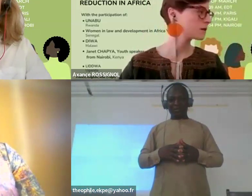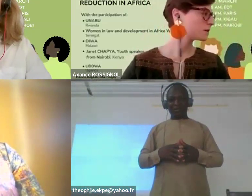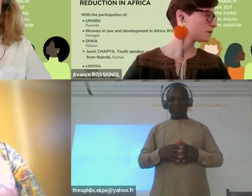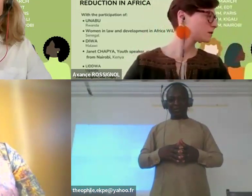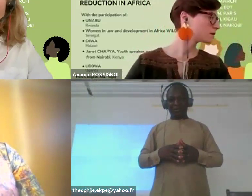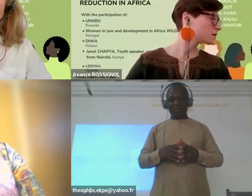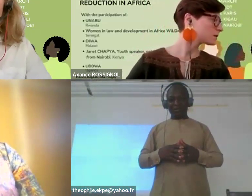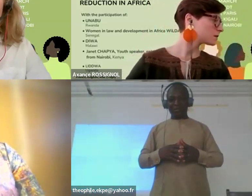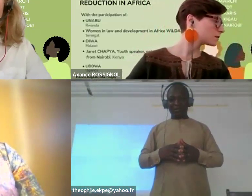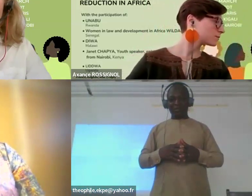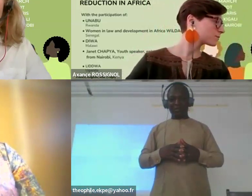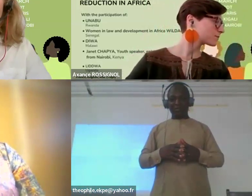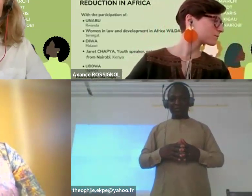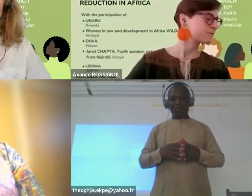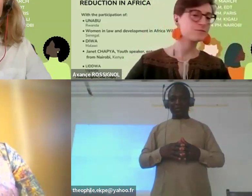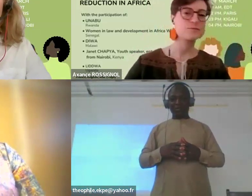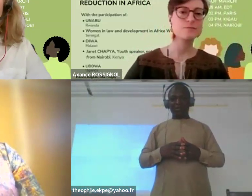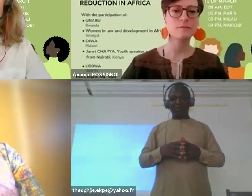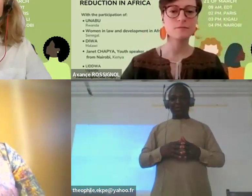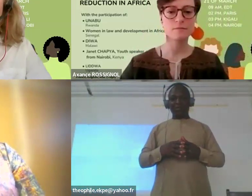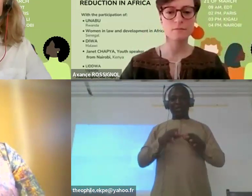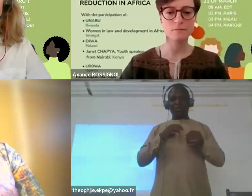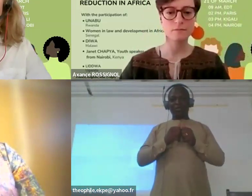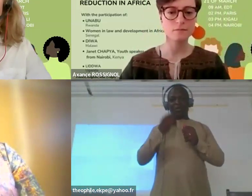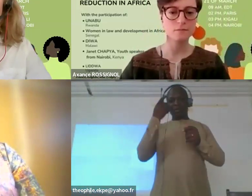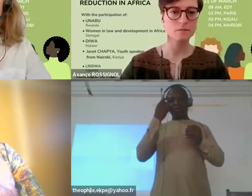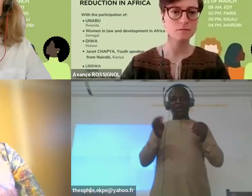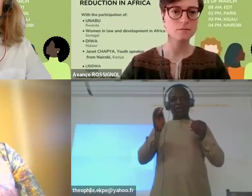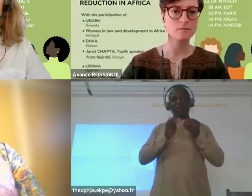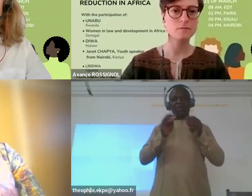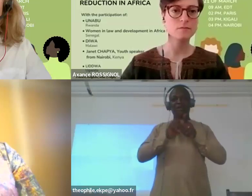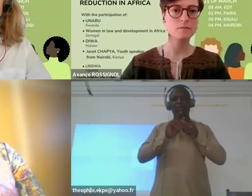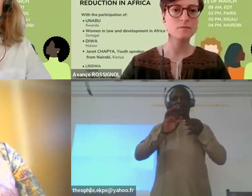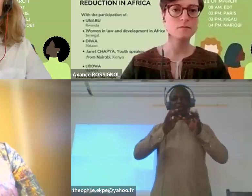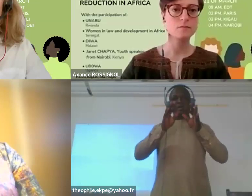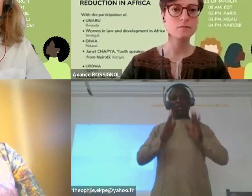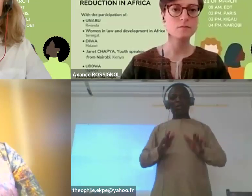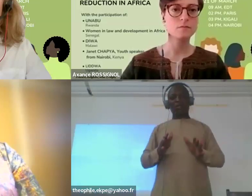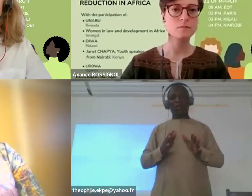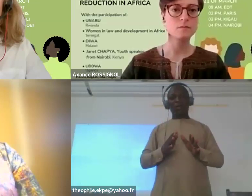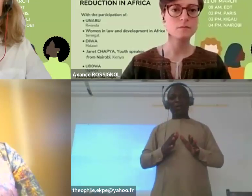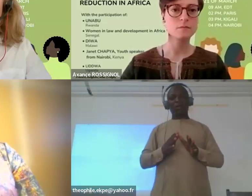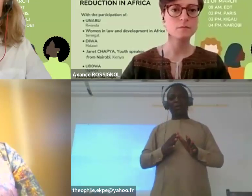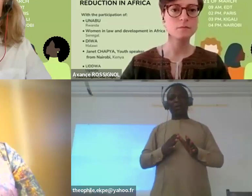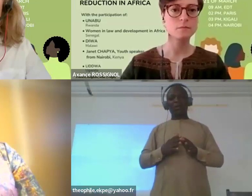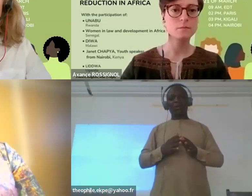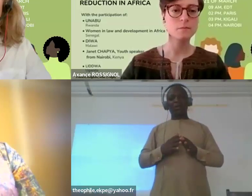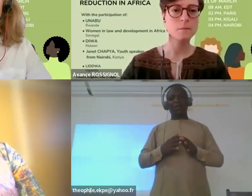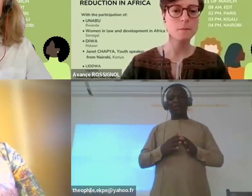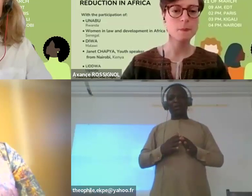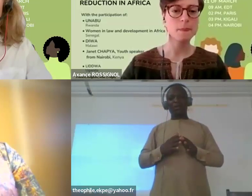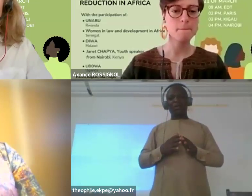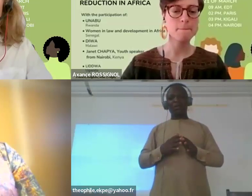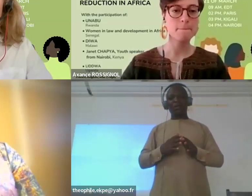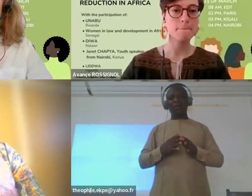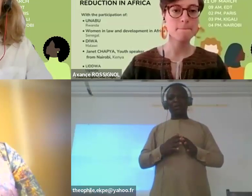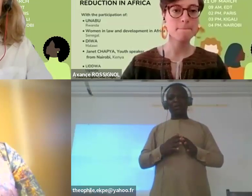We do have a problem to add him as an interpreter.